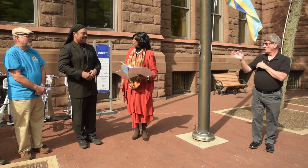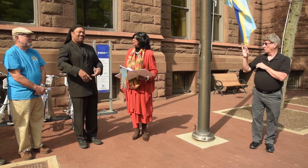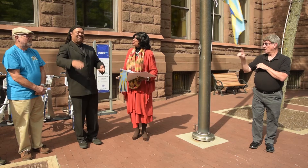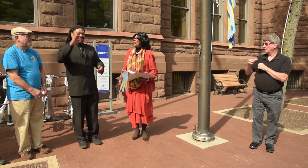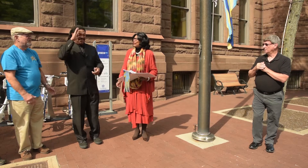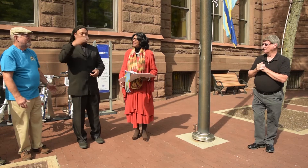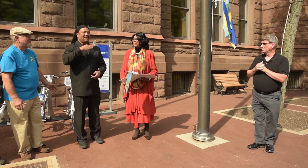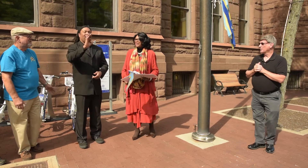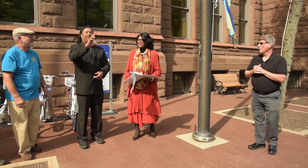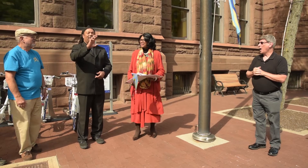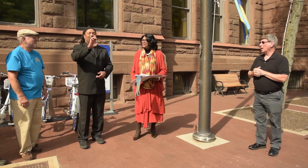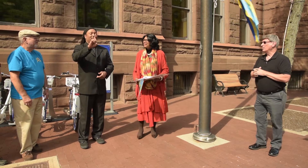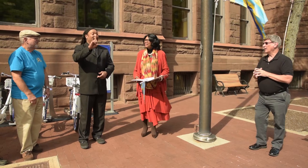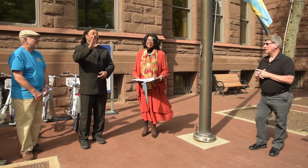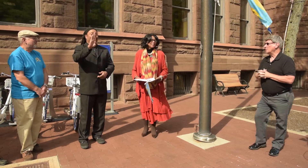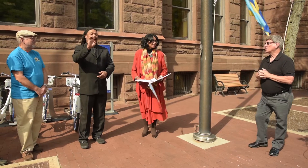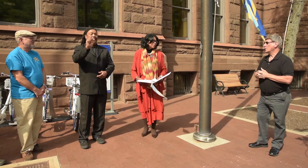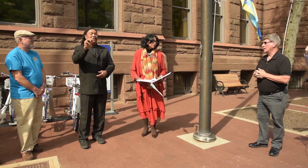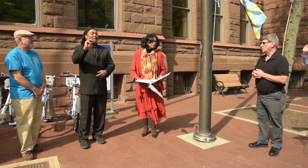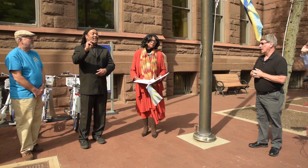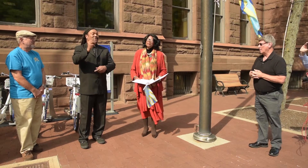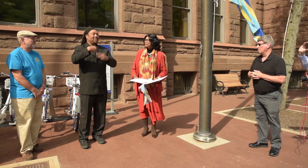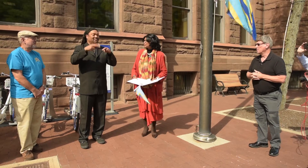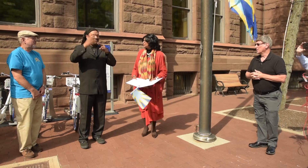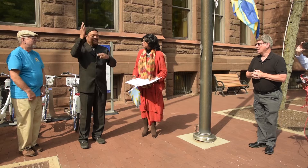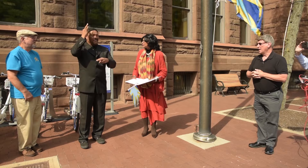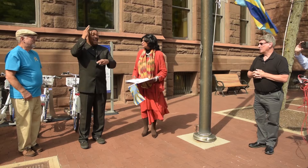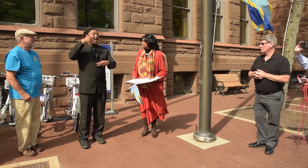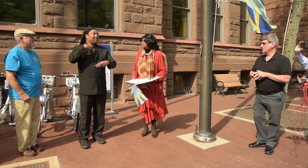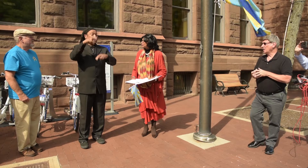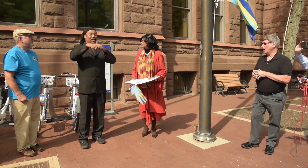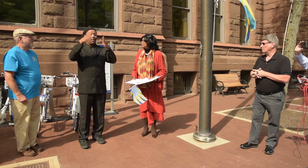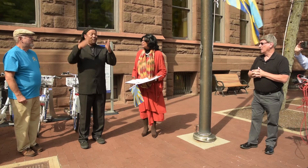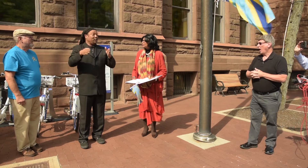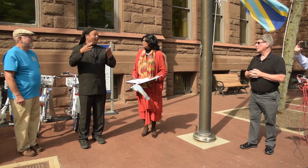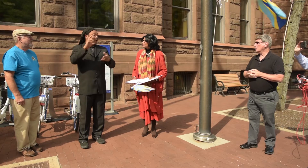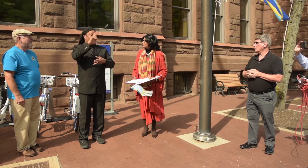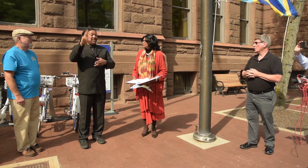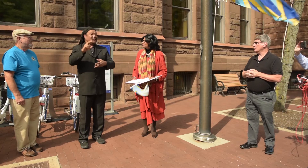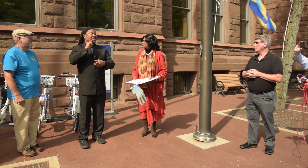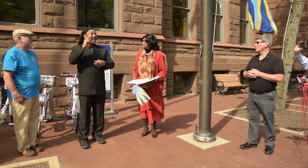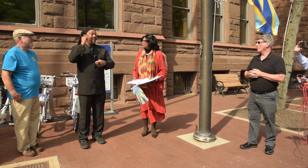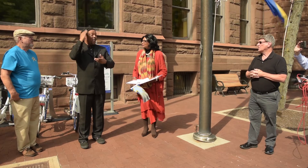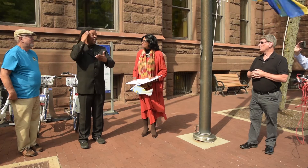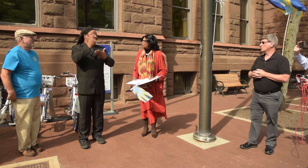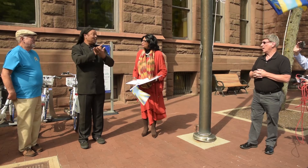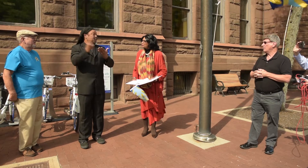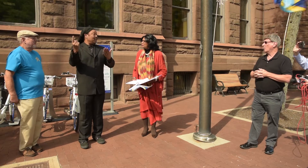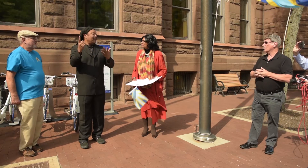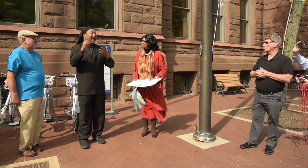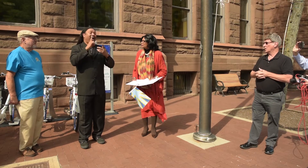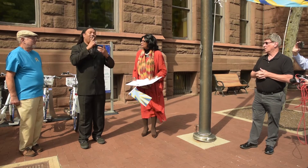do so. Hi my name is Fred Beam this is my side but a chairperson of the Rochester Deaf Awareness Week.